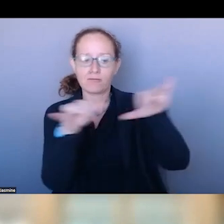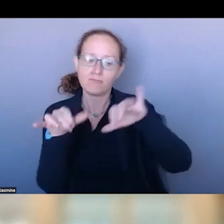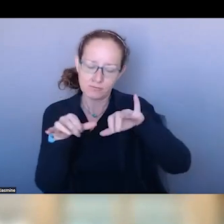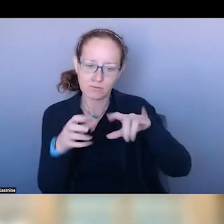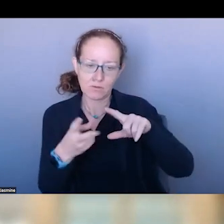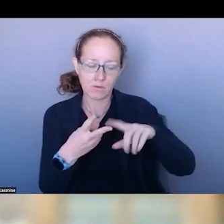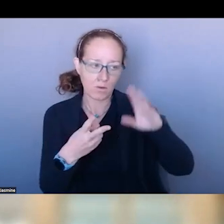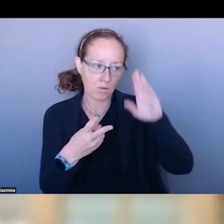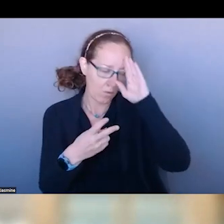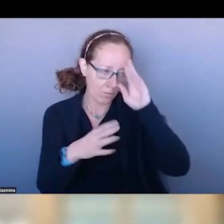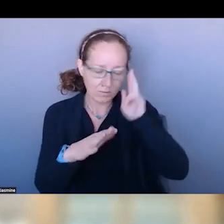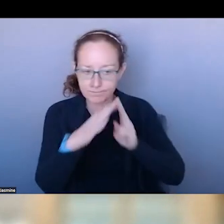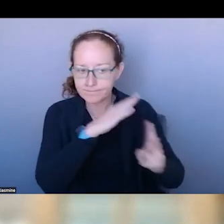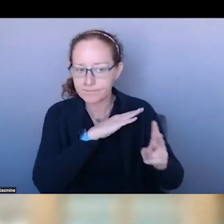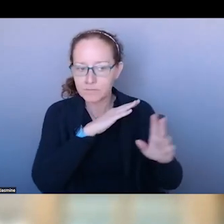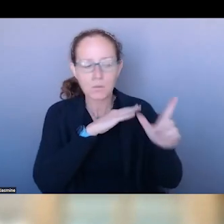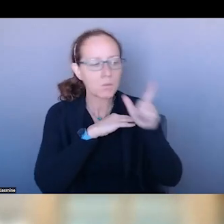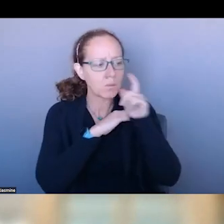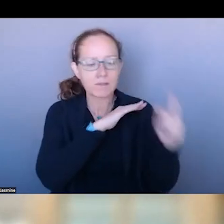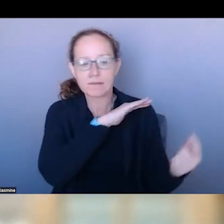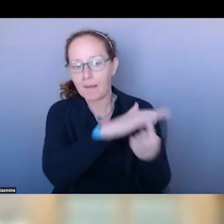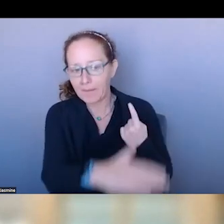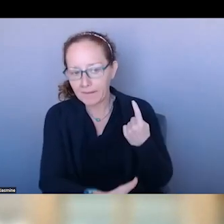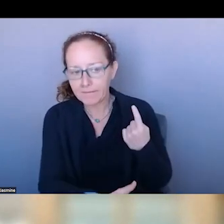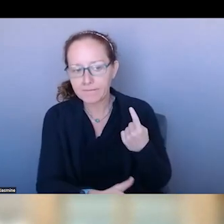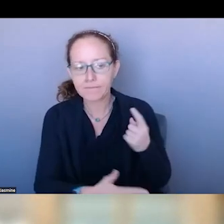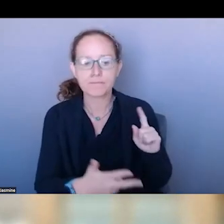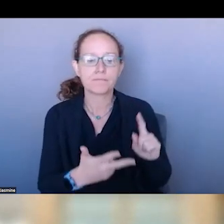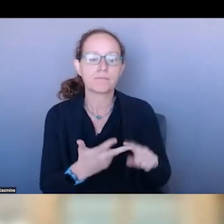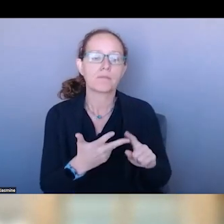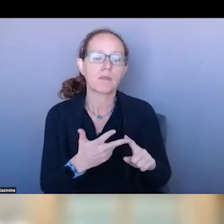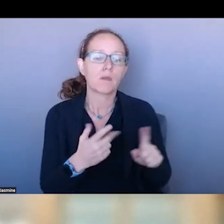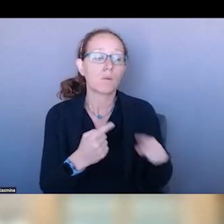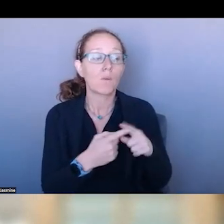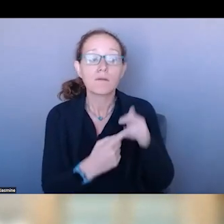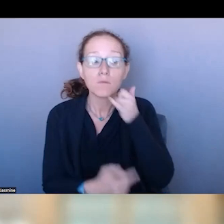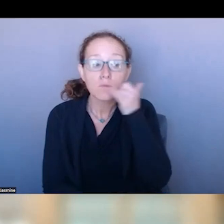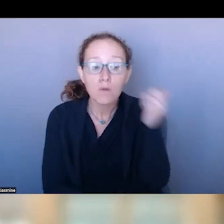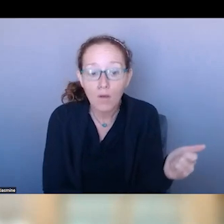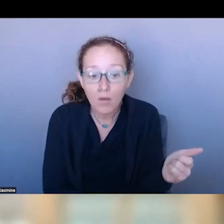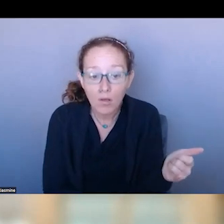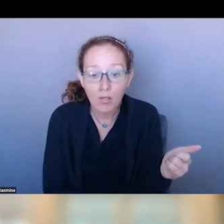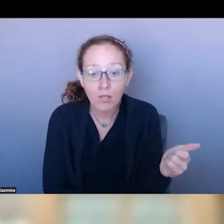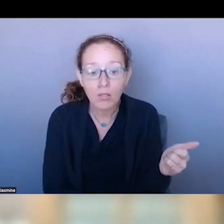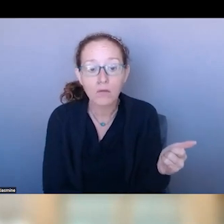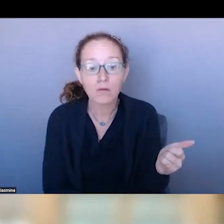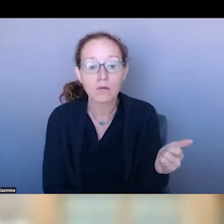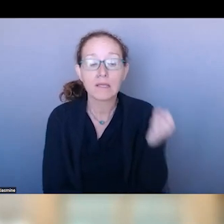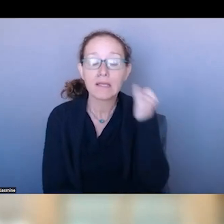ABOUT ALL WHEN YOU CALL SOMEBODY BY THE NAME DOCTOR, YOU ARE GOING TO